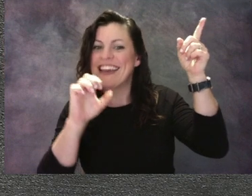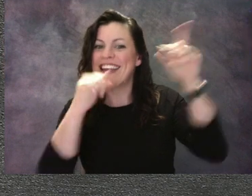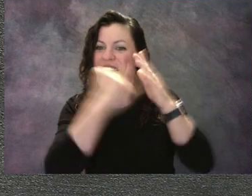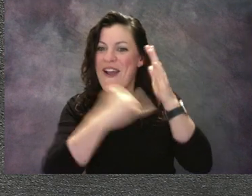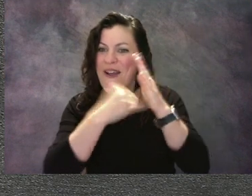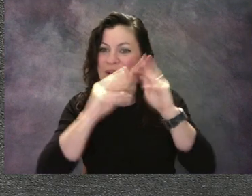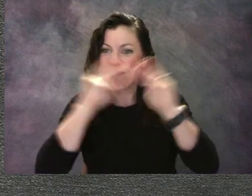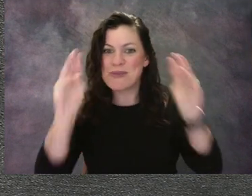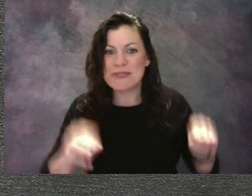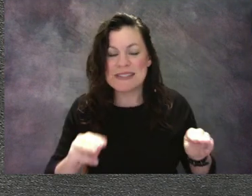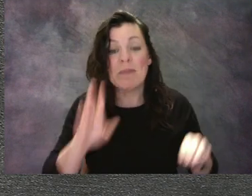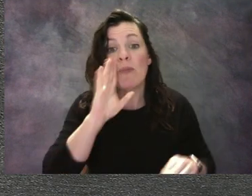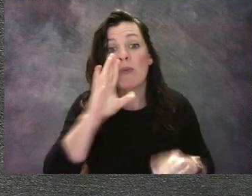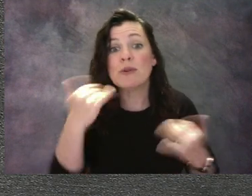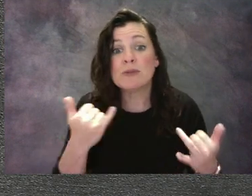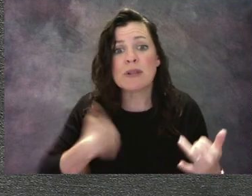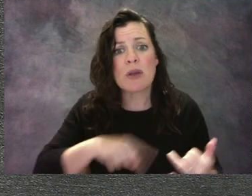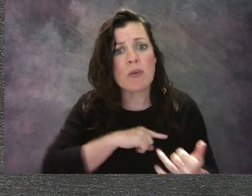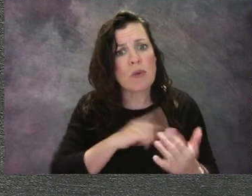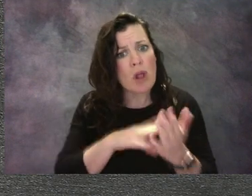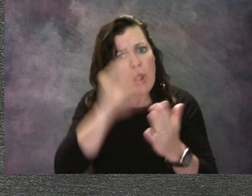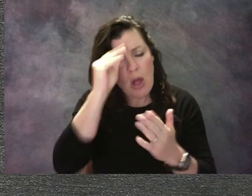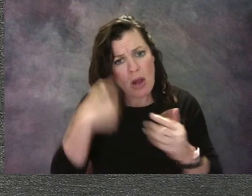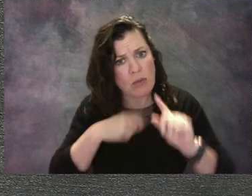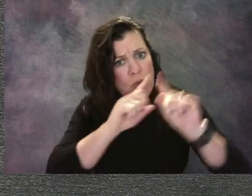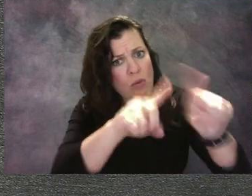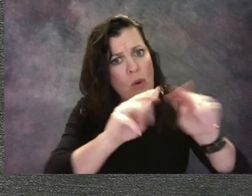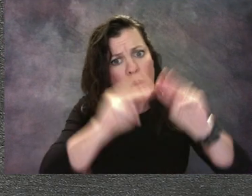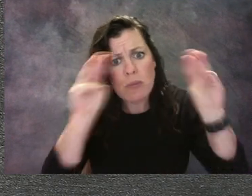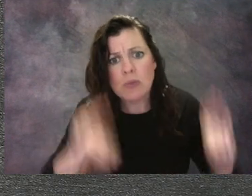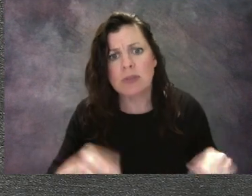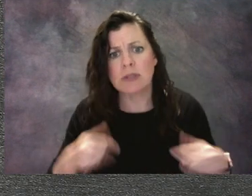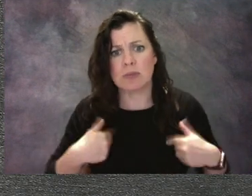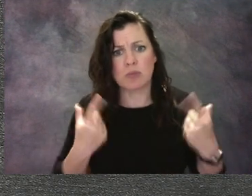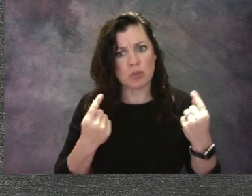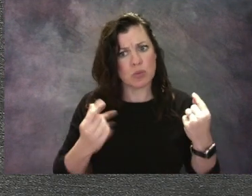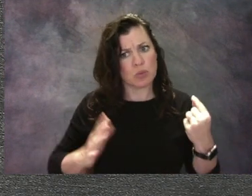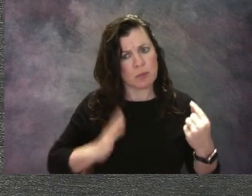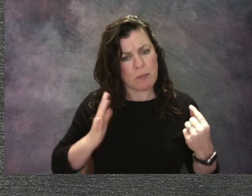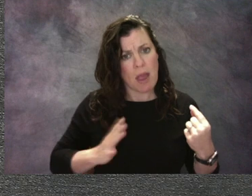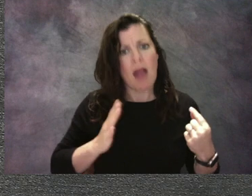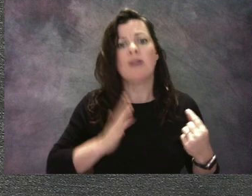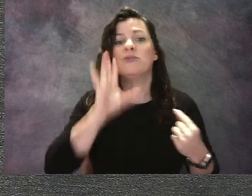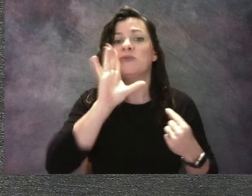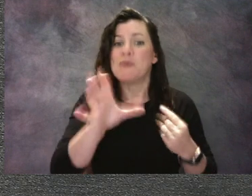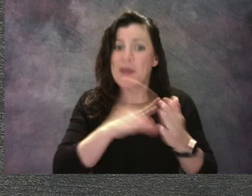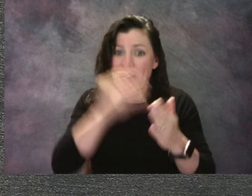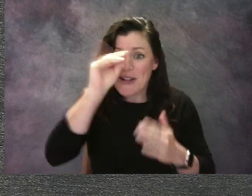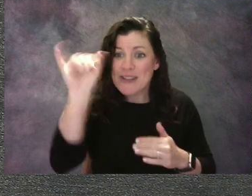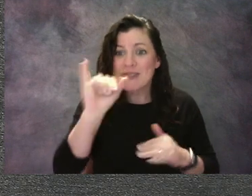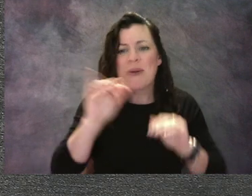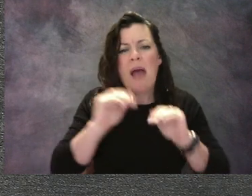I'm gonna teach you how to look at art and the behaviors you wanna have in the art museum.